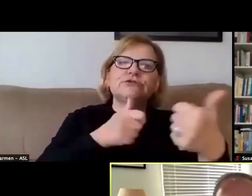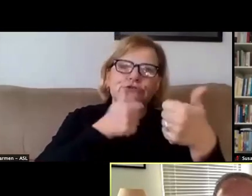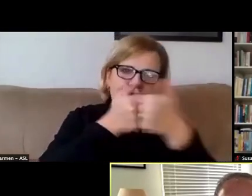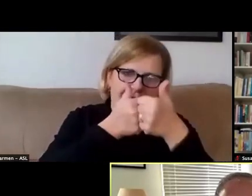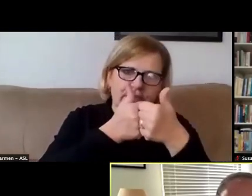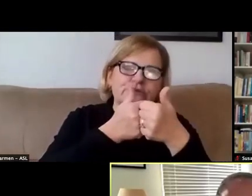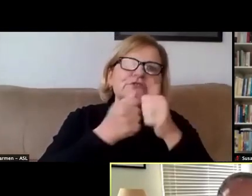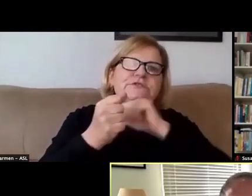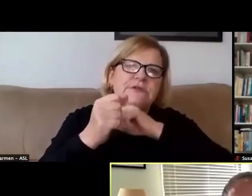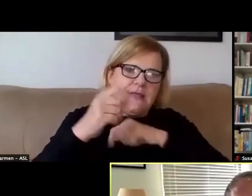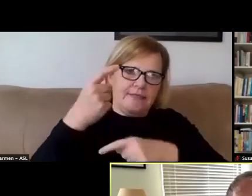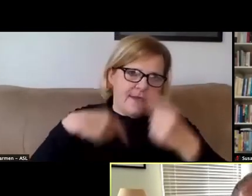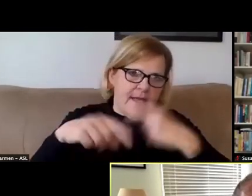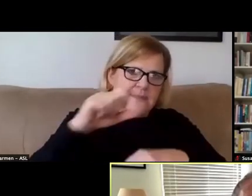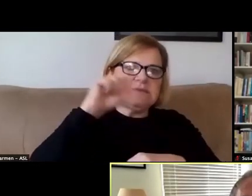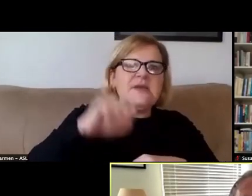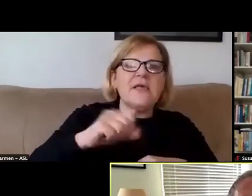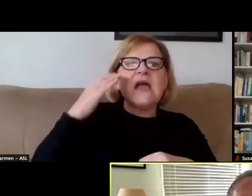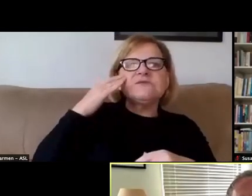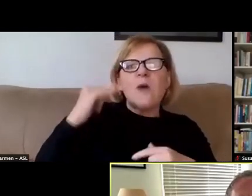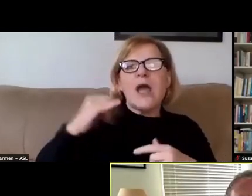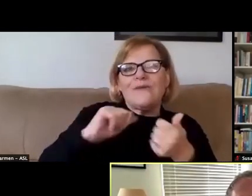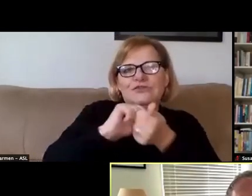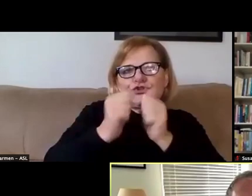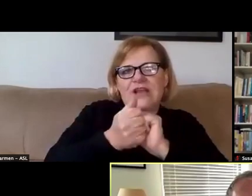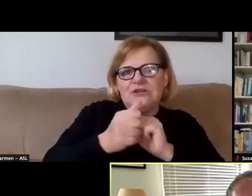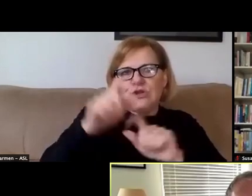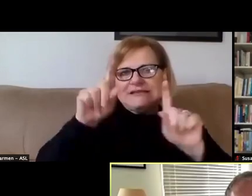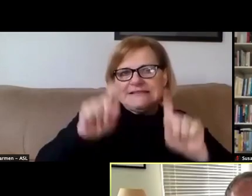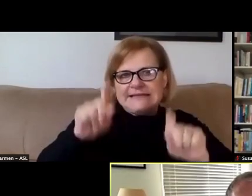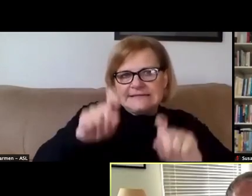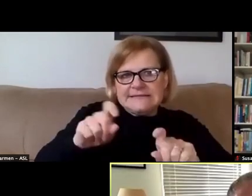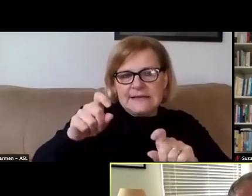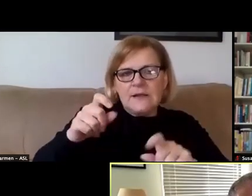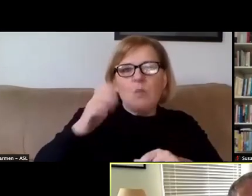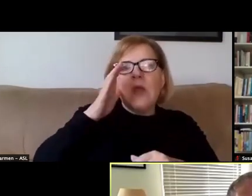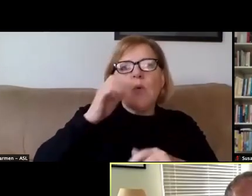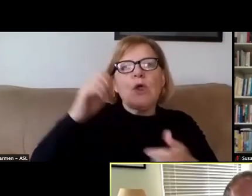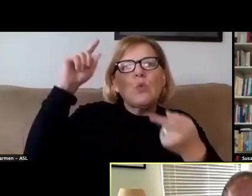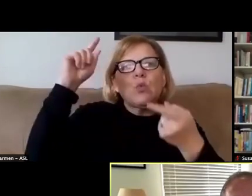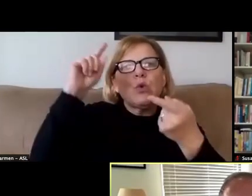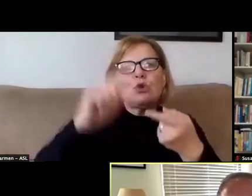That's why we've revamped our testing regimen. We will further reduce campus density